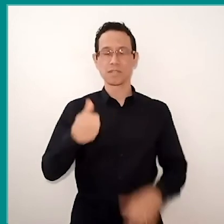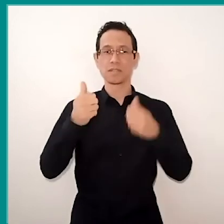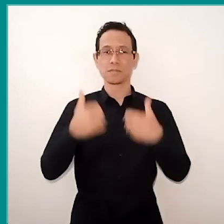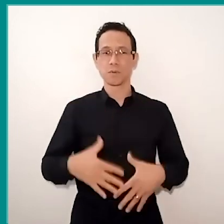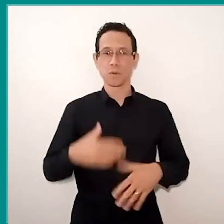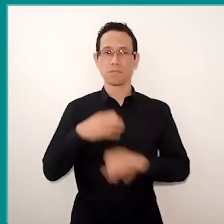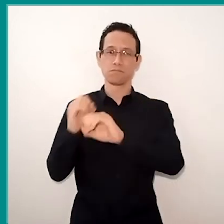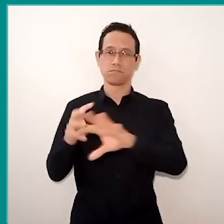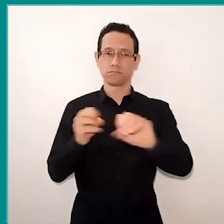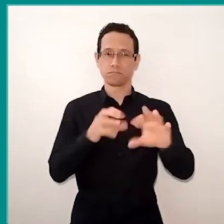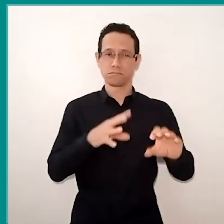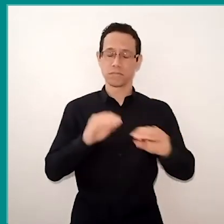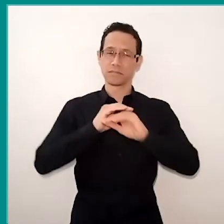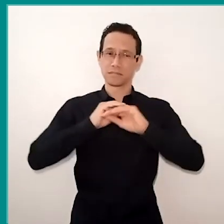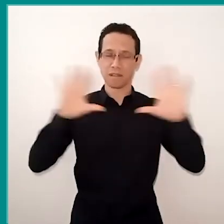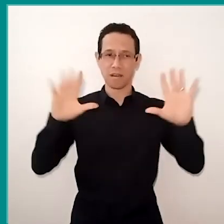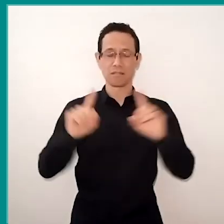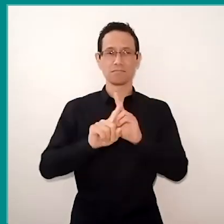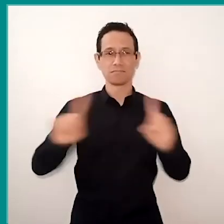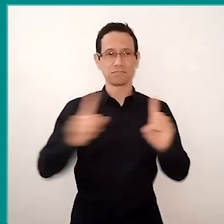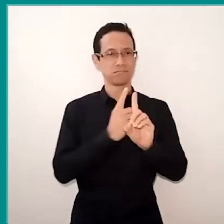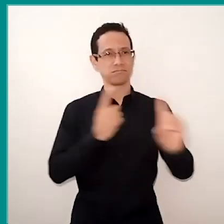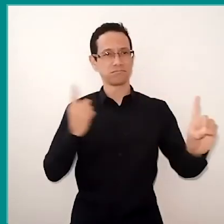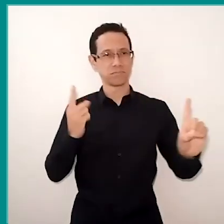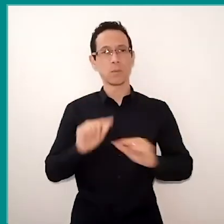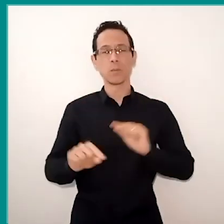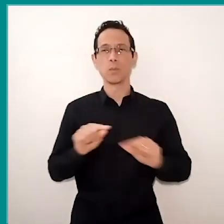with social distancing, deep demarcator of inequality,